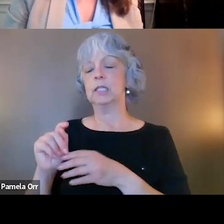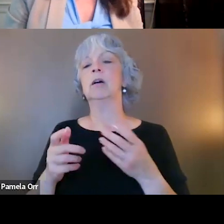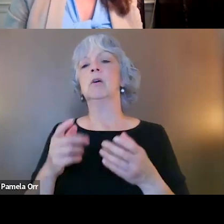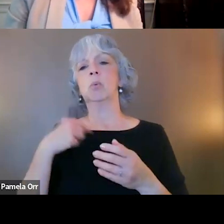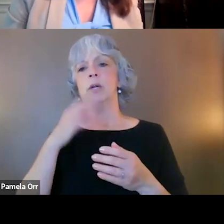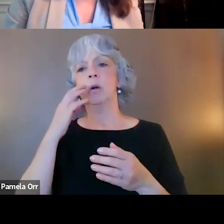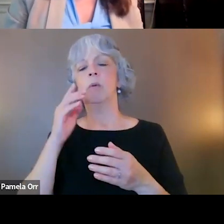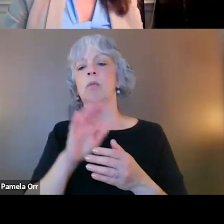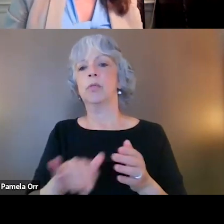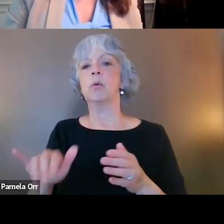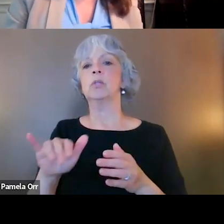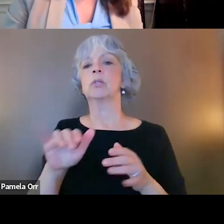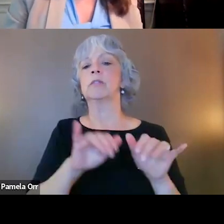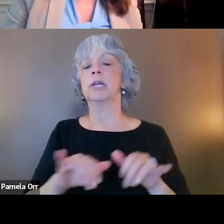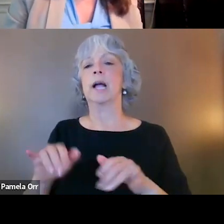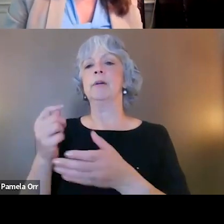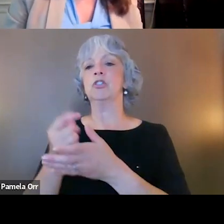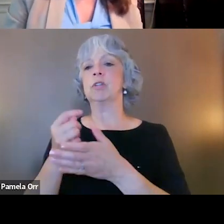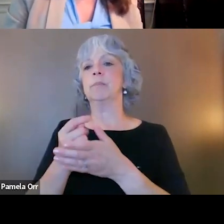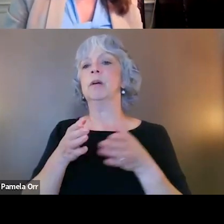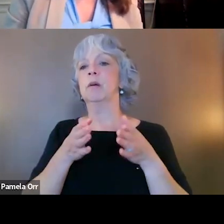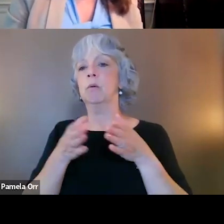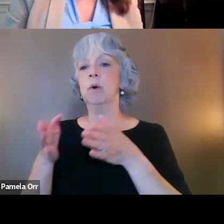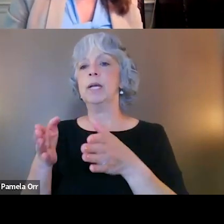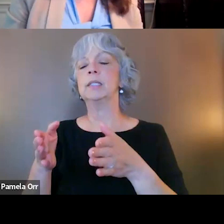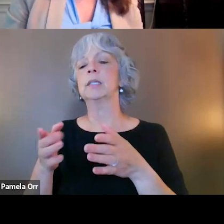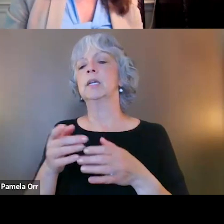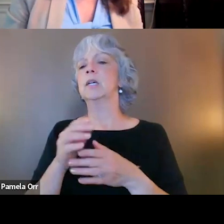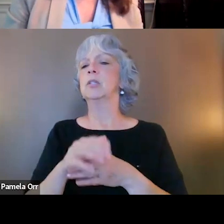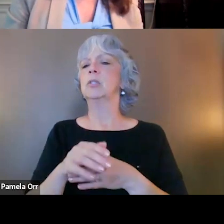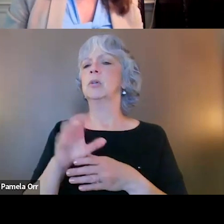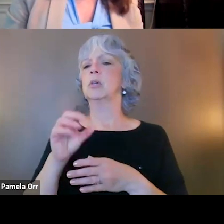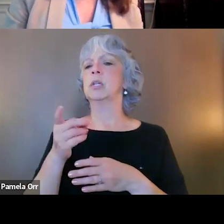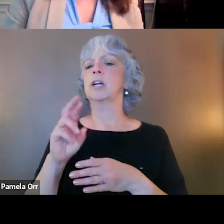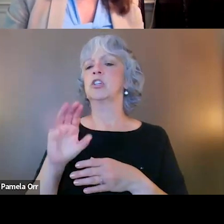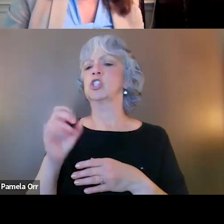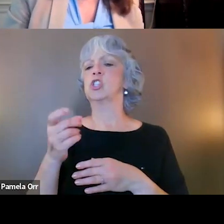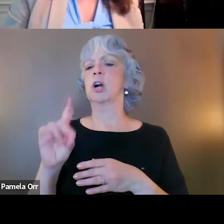common treatment modalities. And so Dr. Chard, I just wanted to give you a chance to kind of reiterate